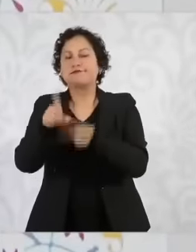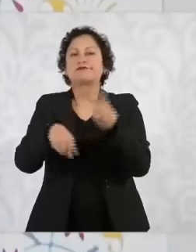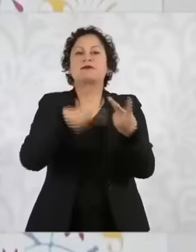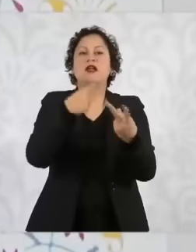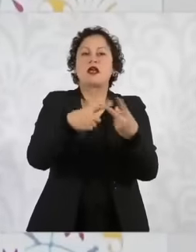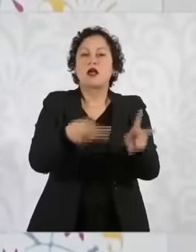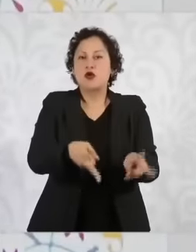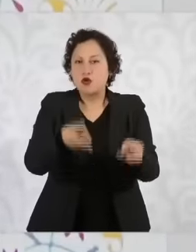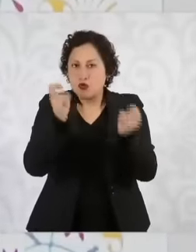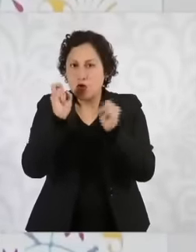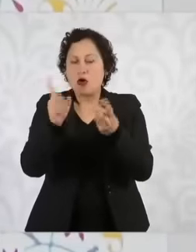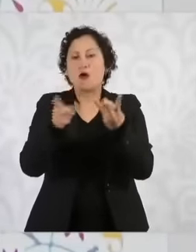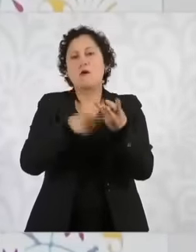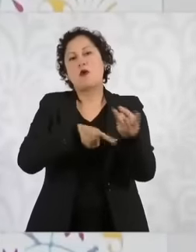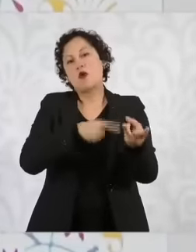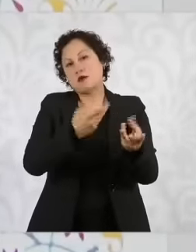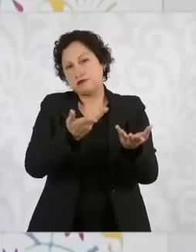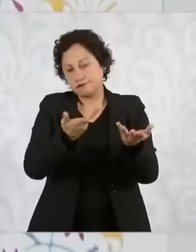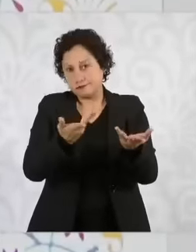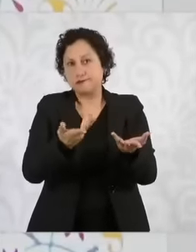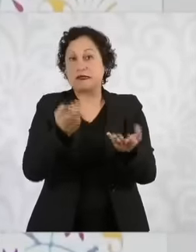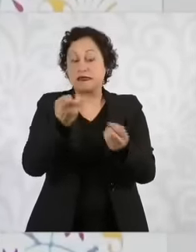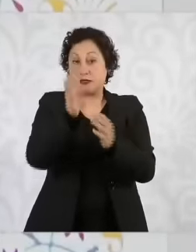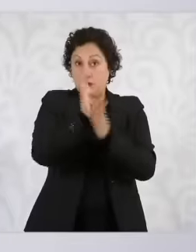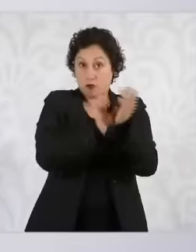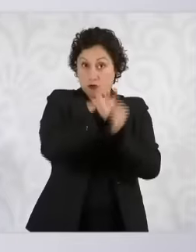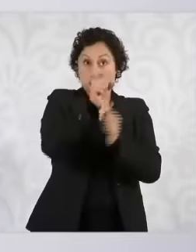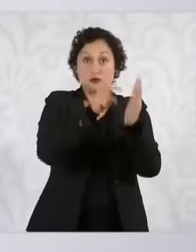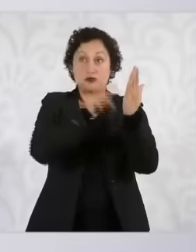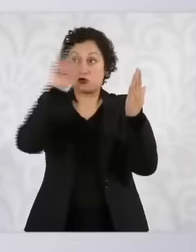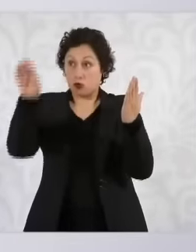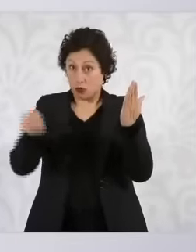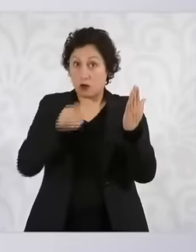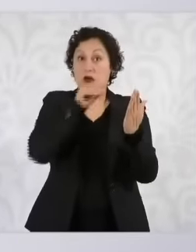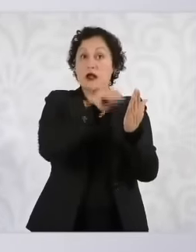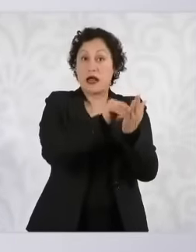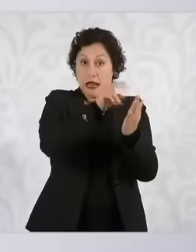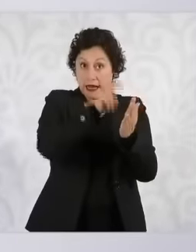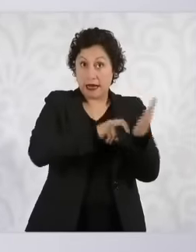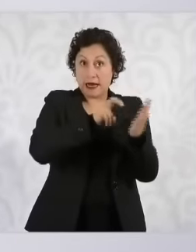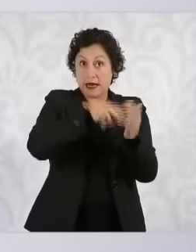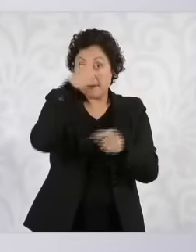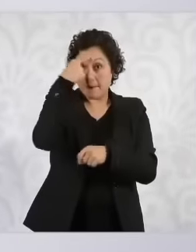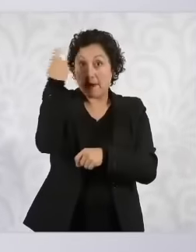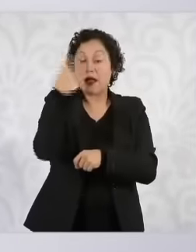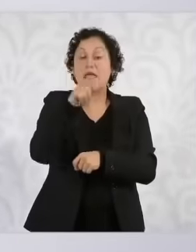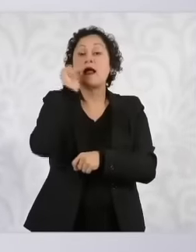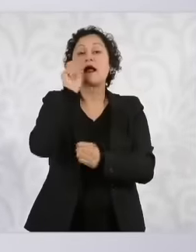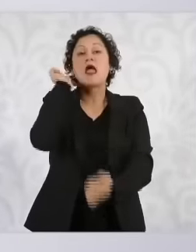. The modification of the Constitution so that torsion is a serious crime, then it is